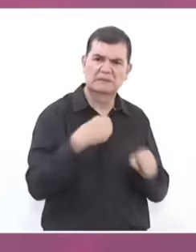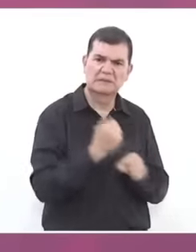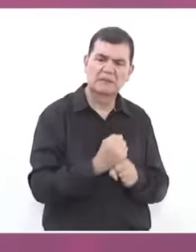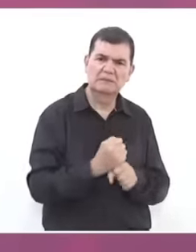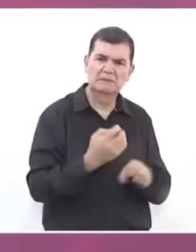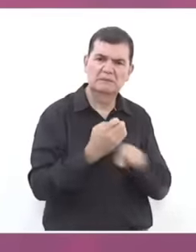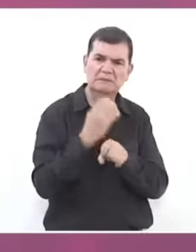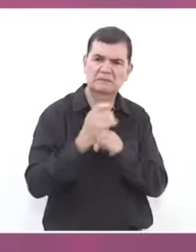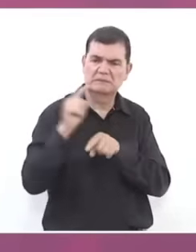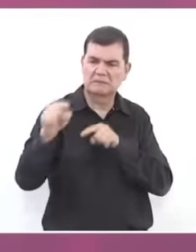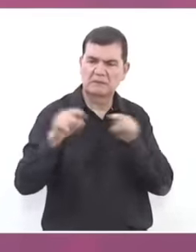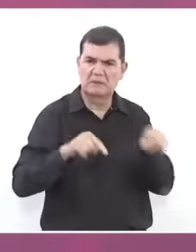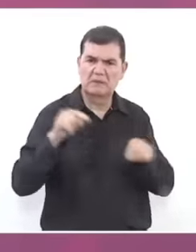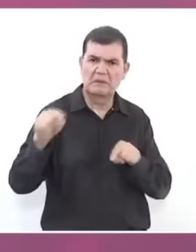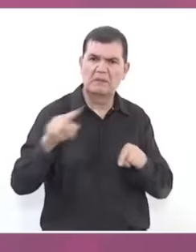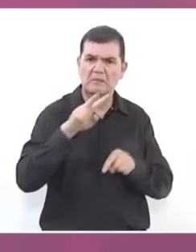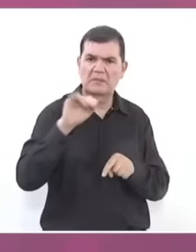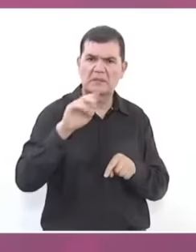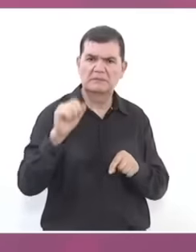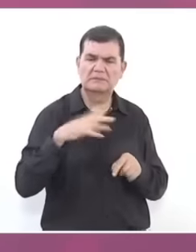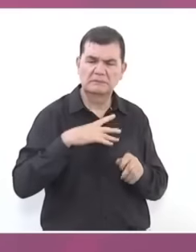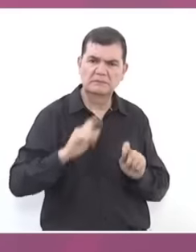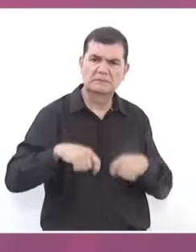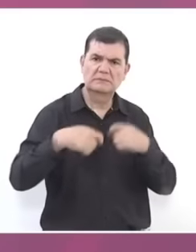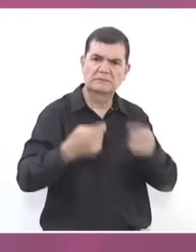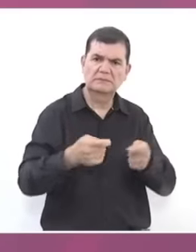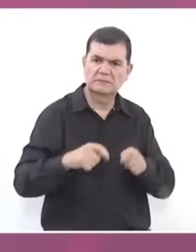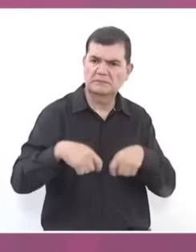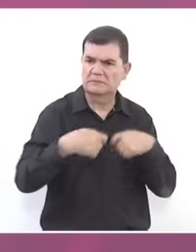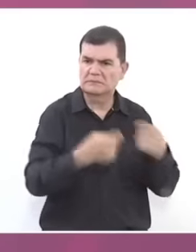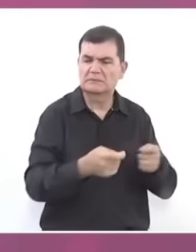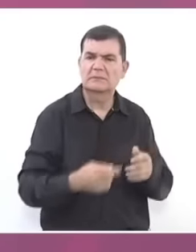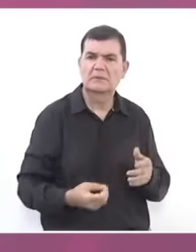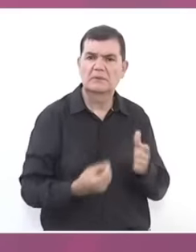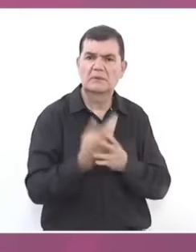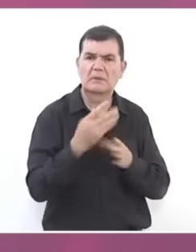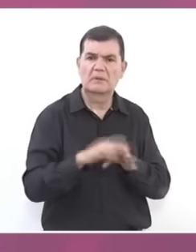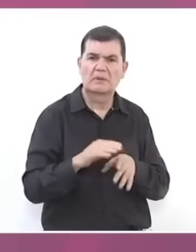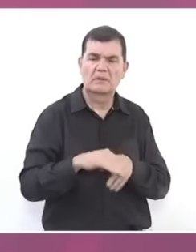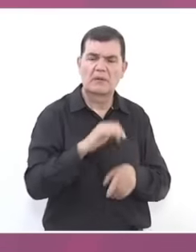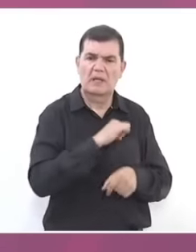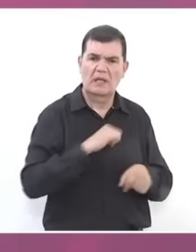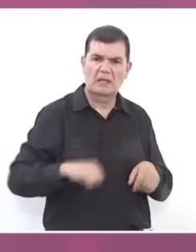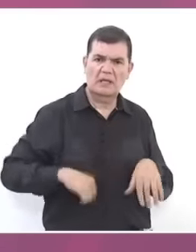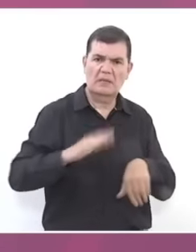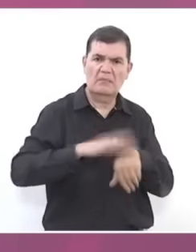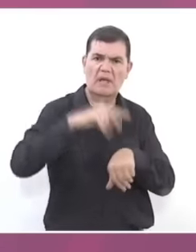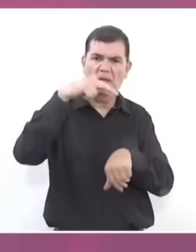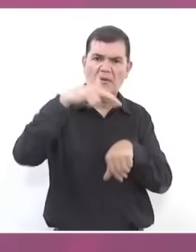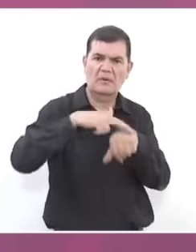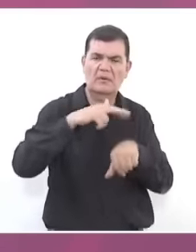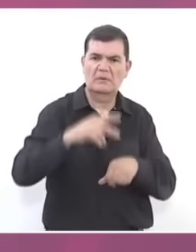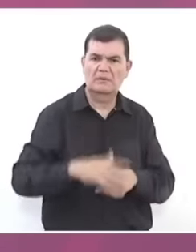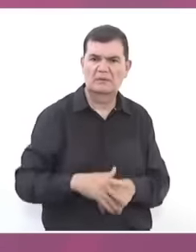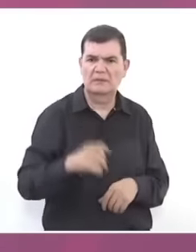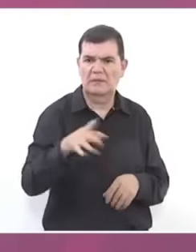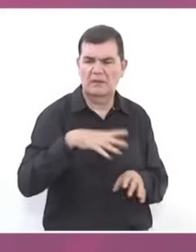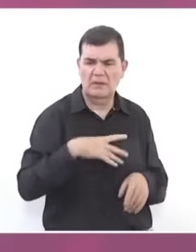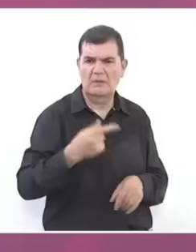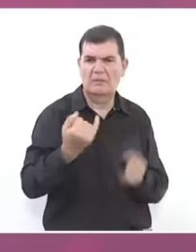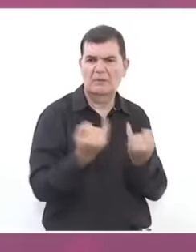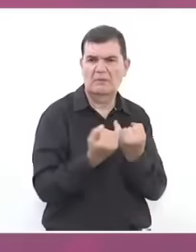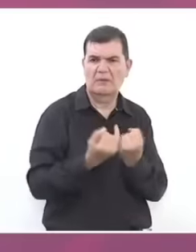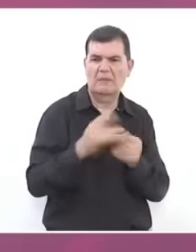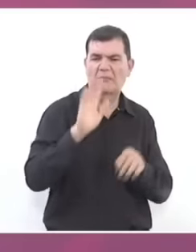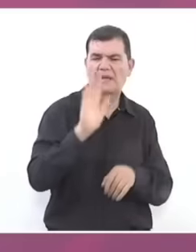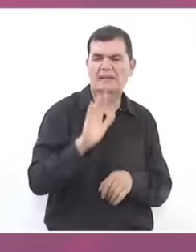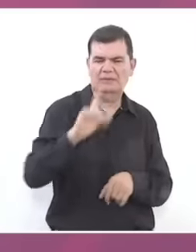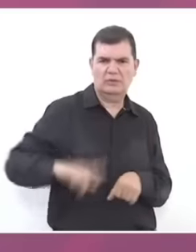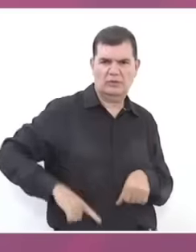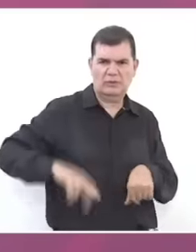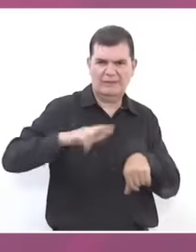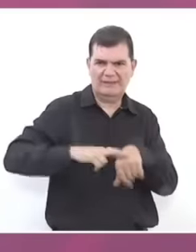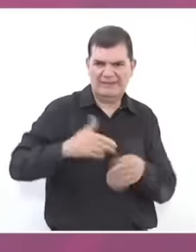those Viceroys appointed the mayors, which is like the governors of today, even more so